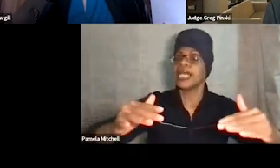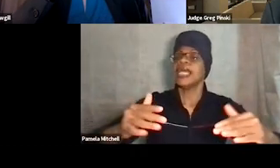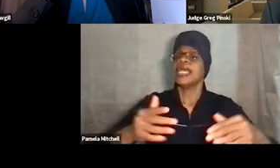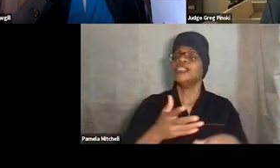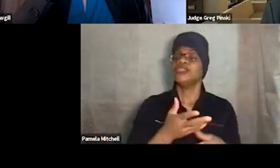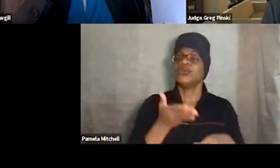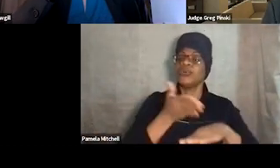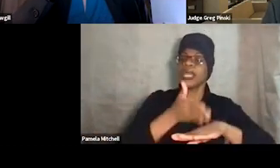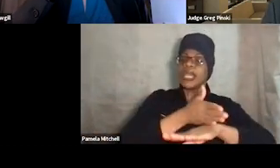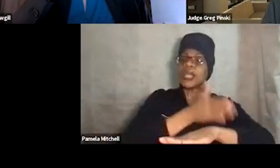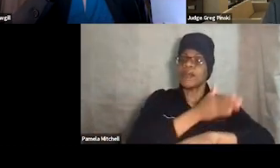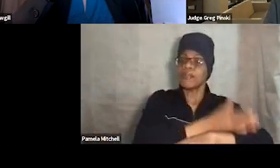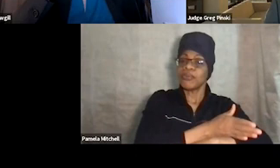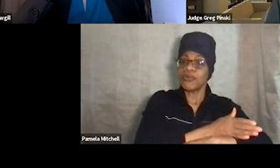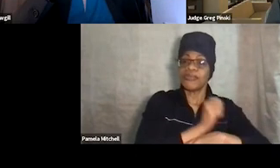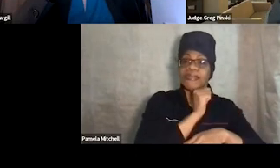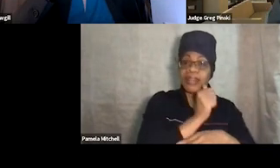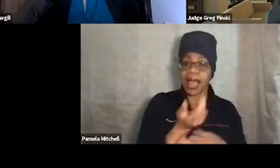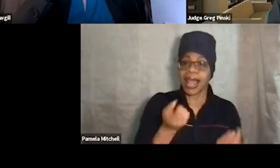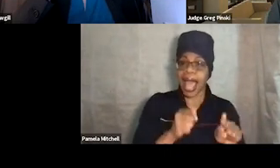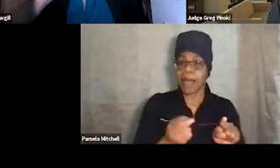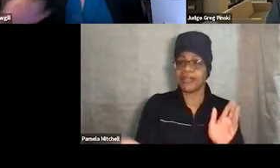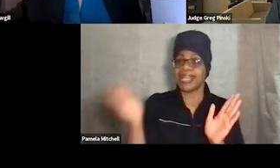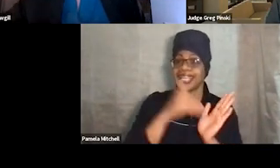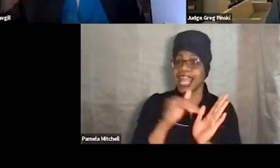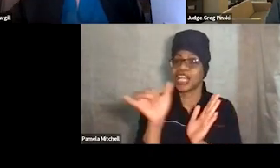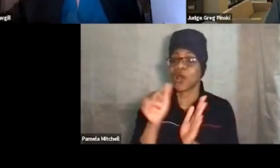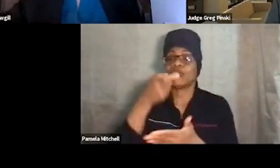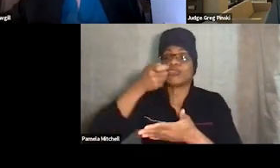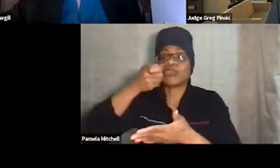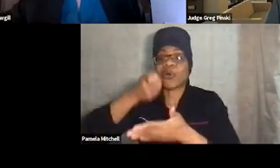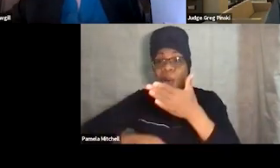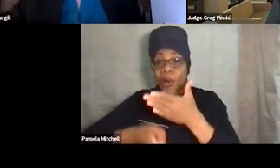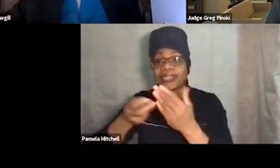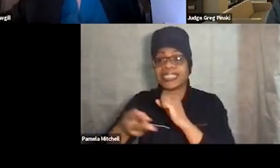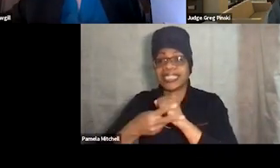and to improve upon cost savings from the traditional justice system.